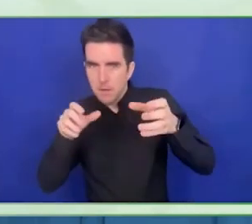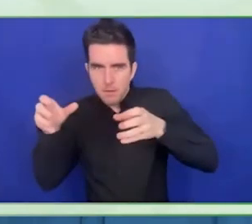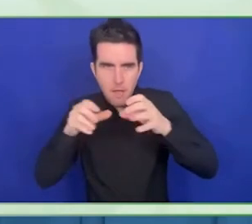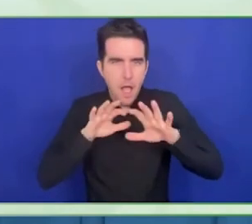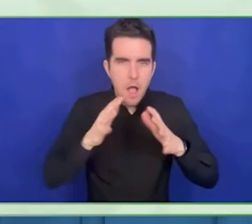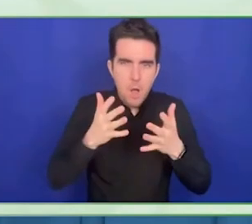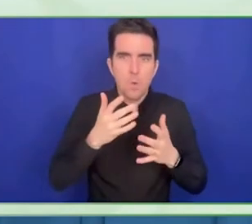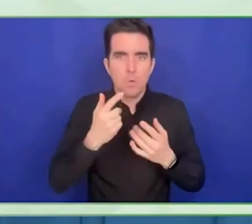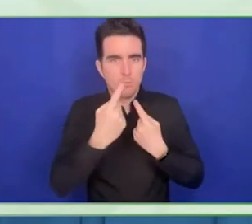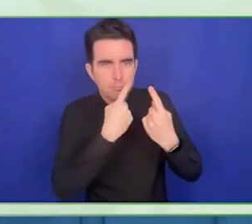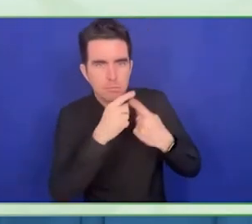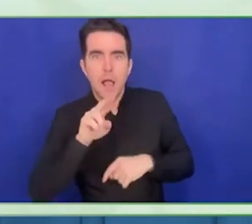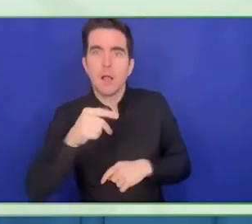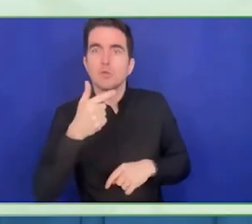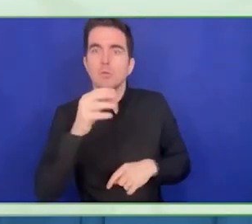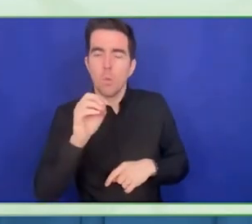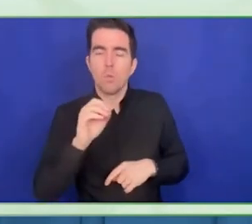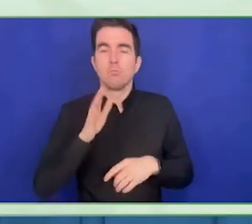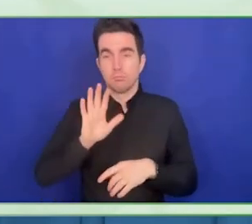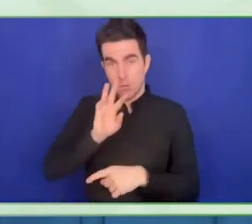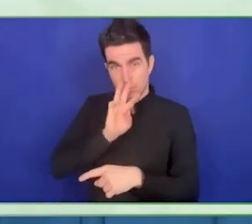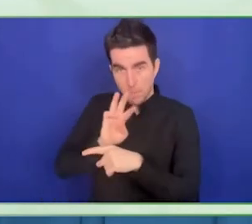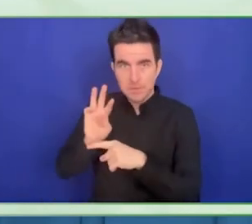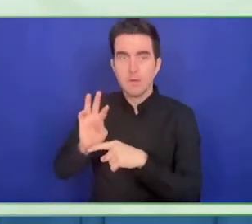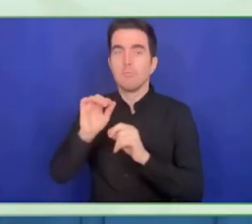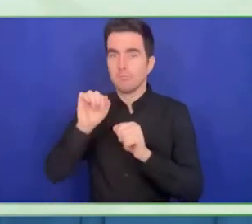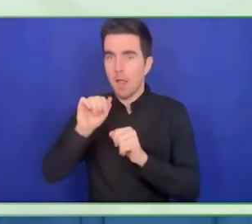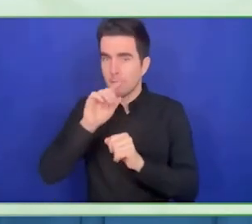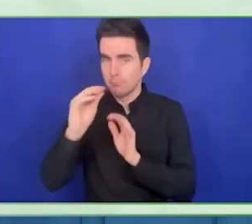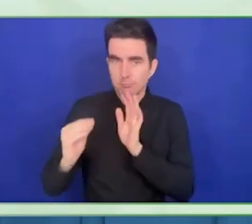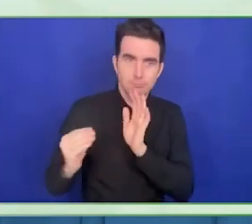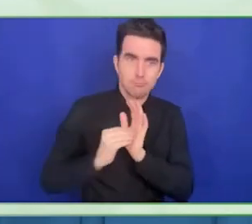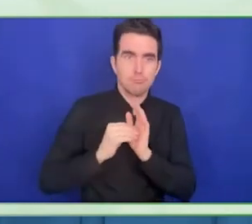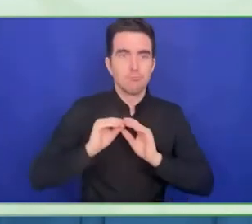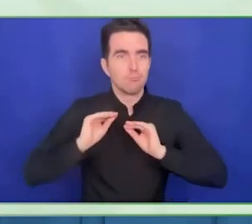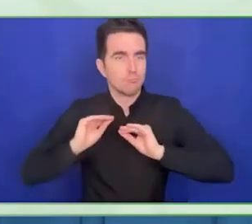is really a pro bono donation of time to an organisation rather than a cash grant.